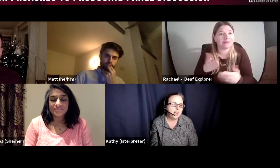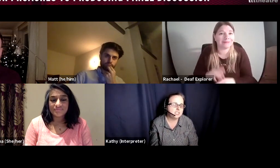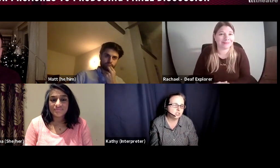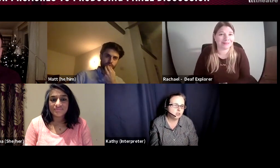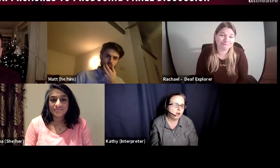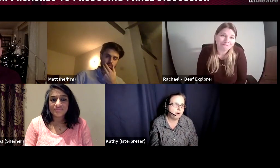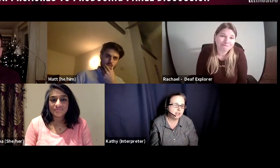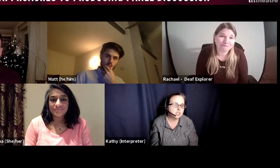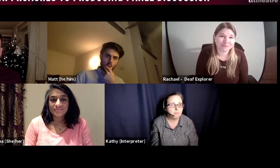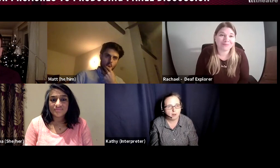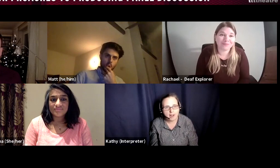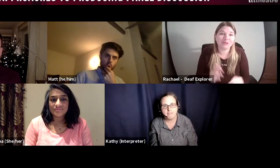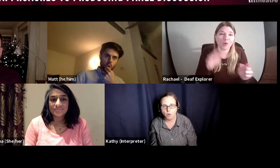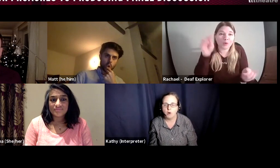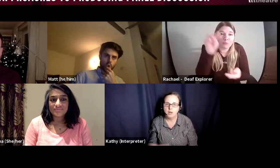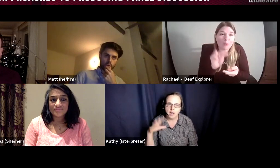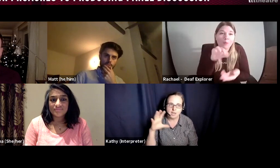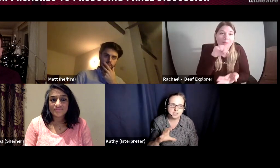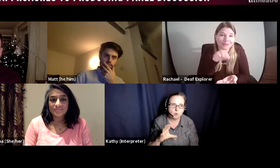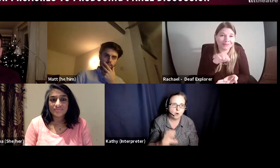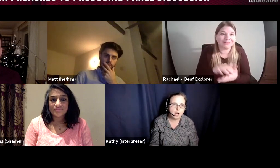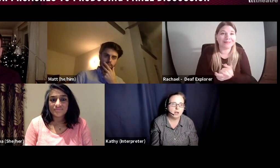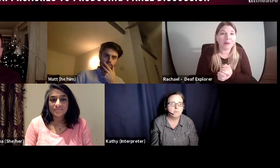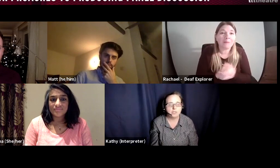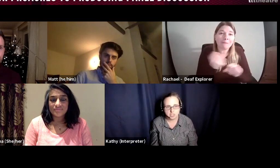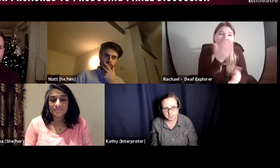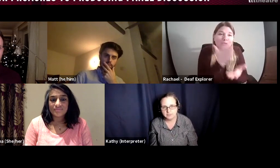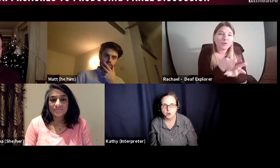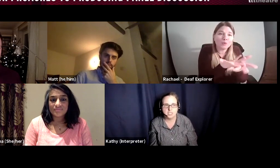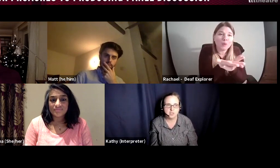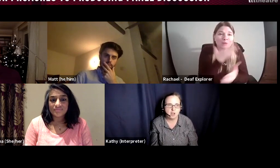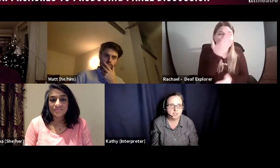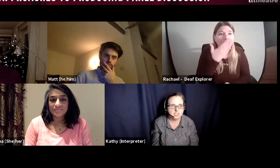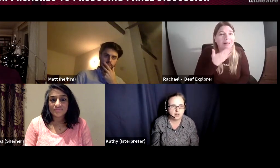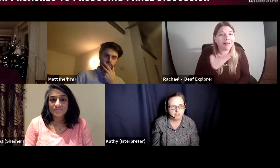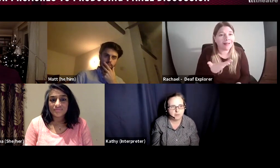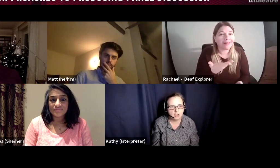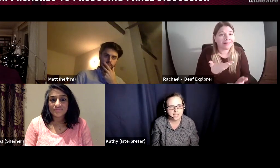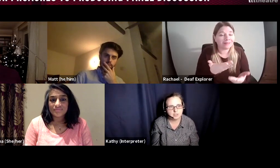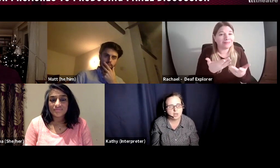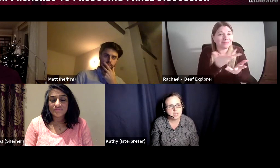a good time to apply for smaller budgets for grants for the arts from Arts Council and just